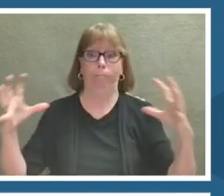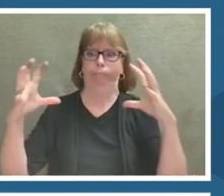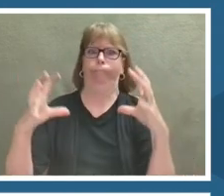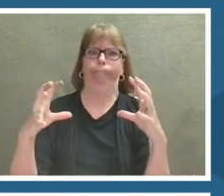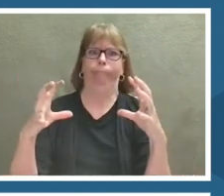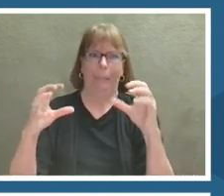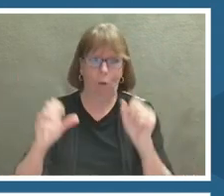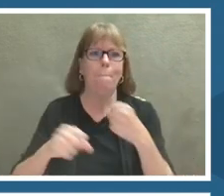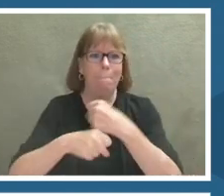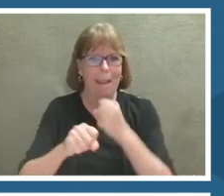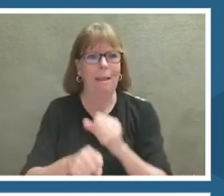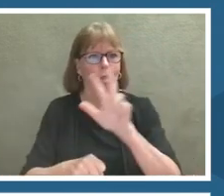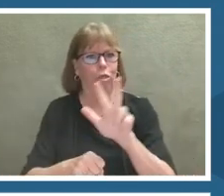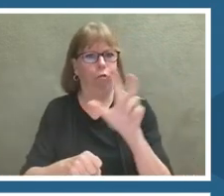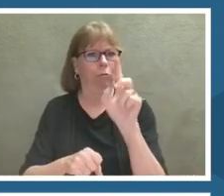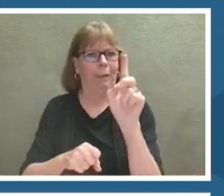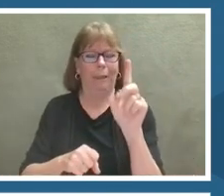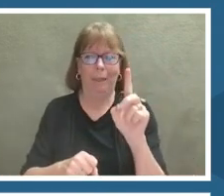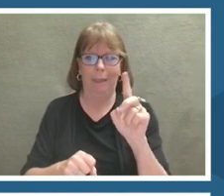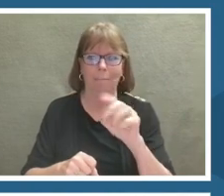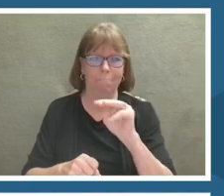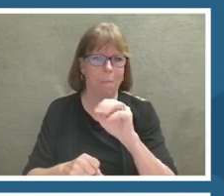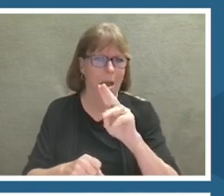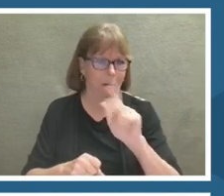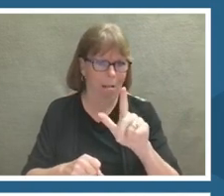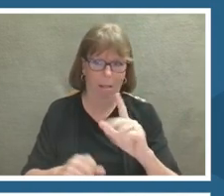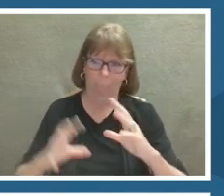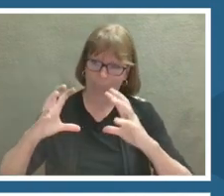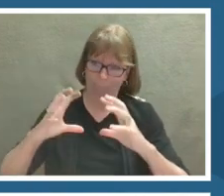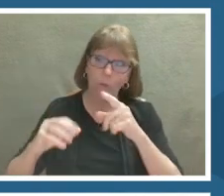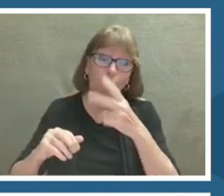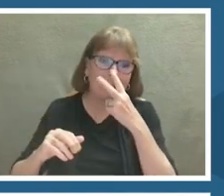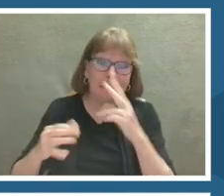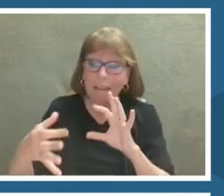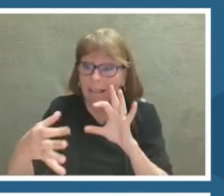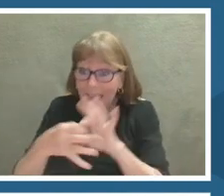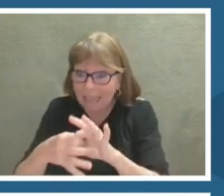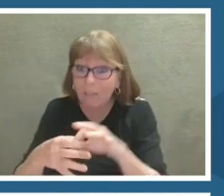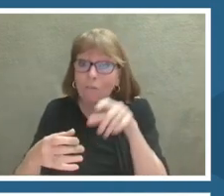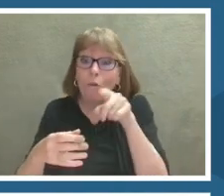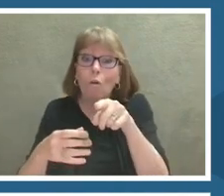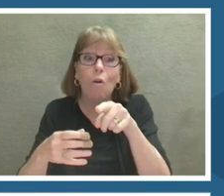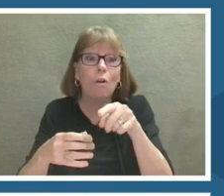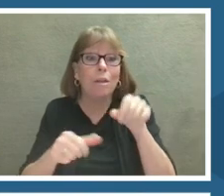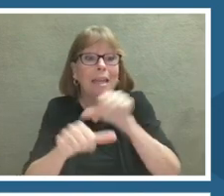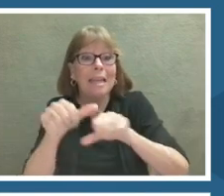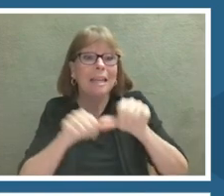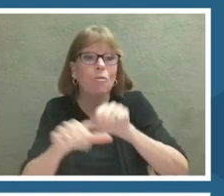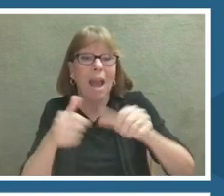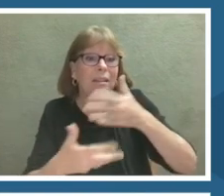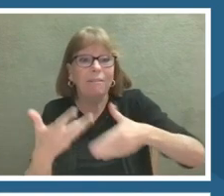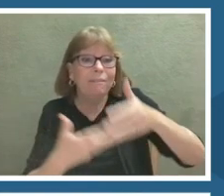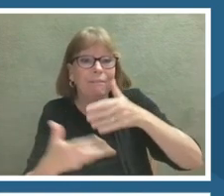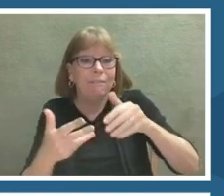You can also find in this collection a link to the interactive simulation, which we will get into in just a second.